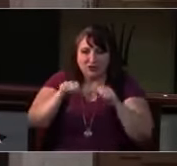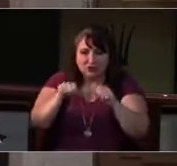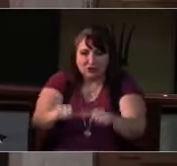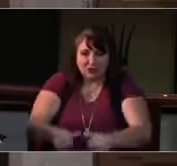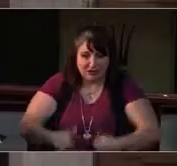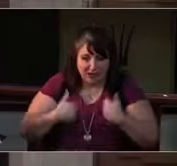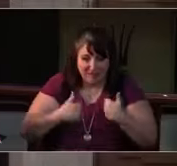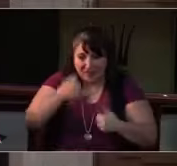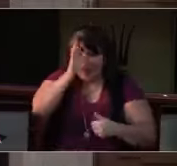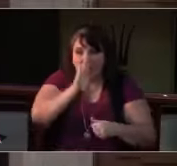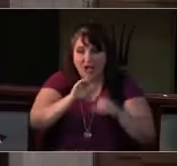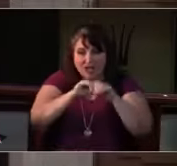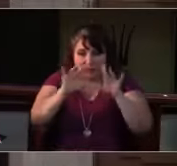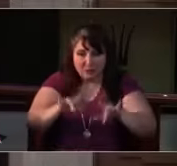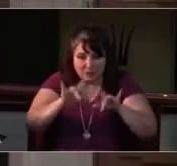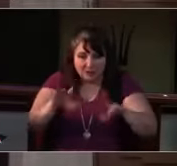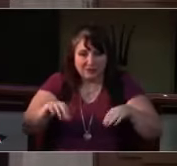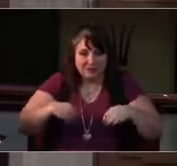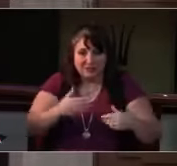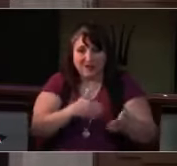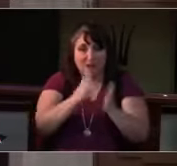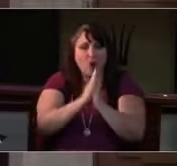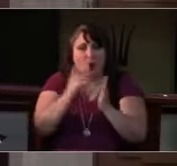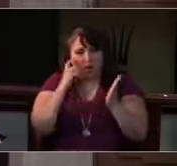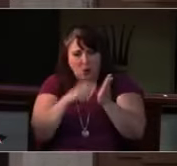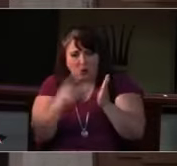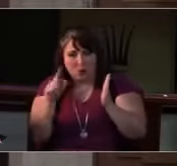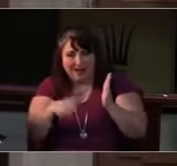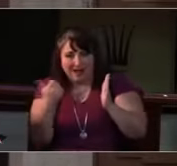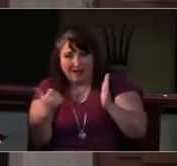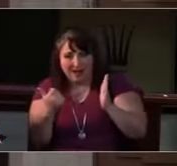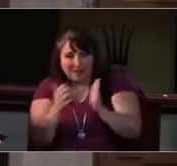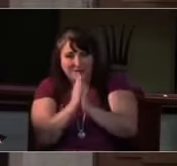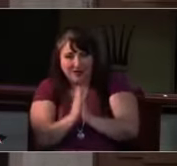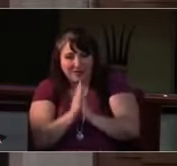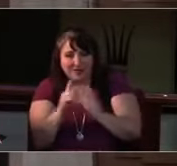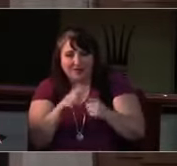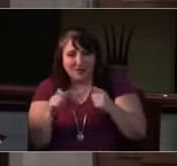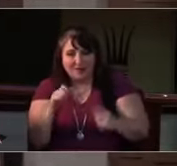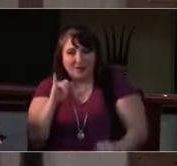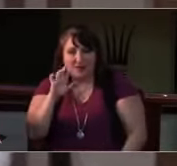for the people who can't be here today. It's a huge gift that you bring